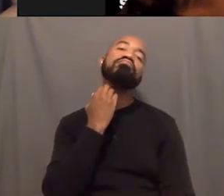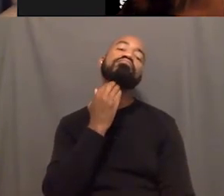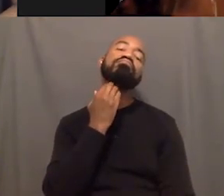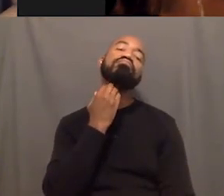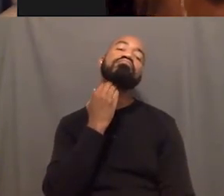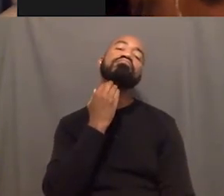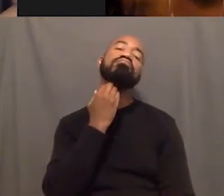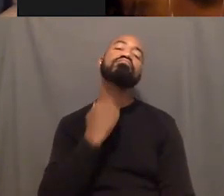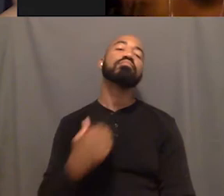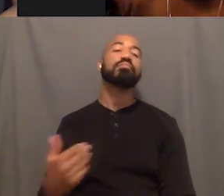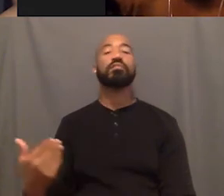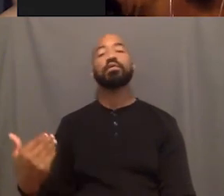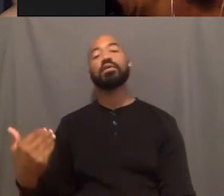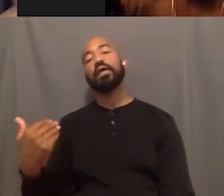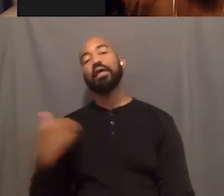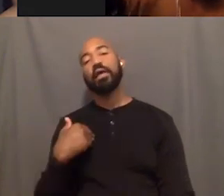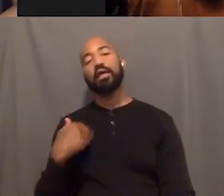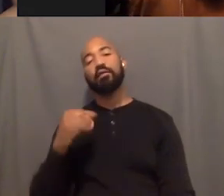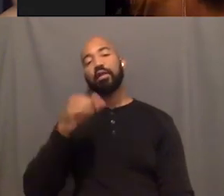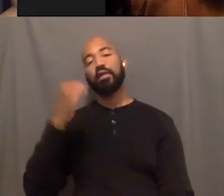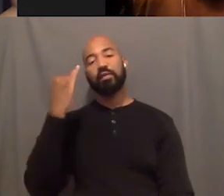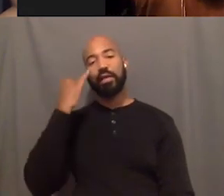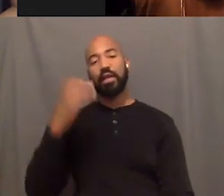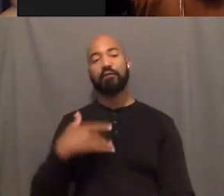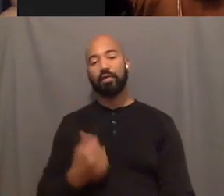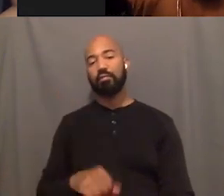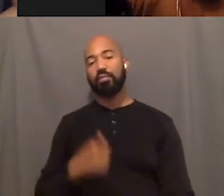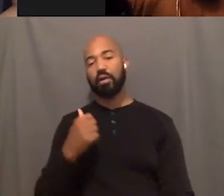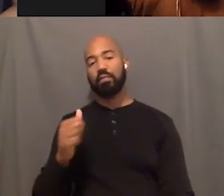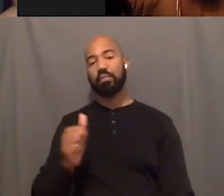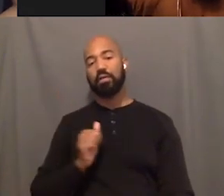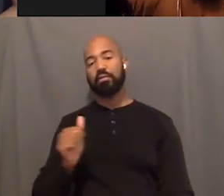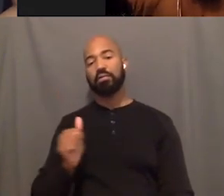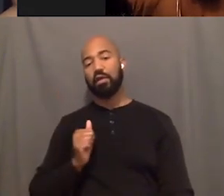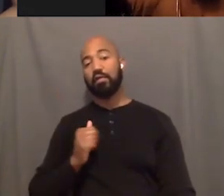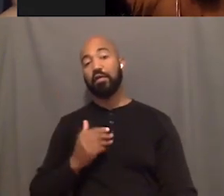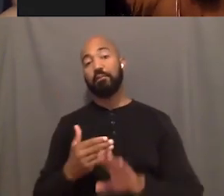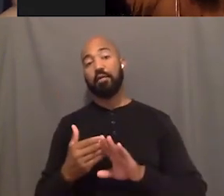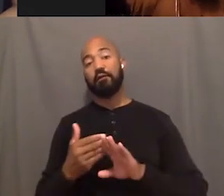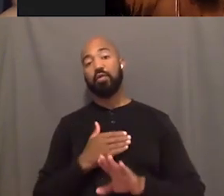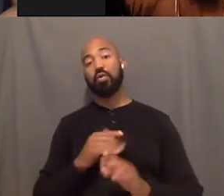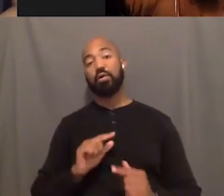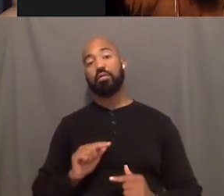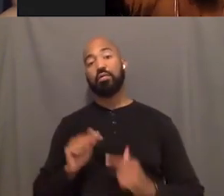and an idea today I'm proud of myself. Yes. Question before we open it up.